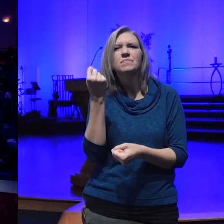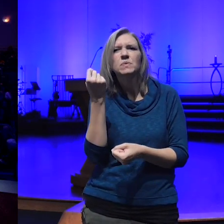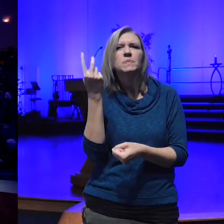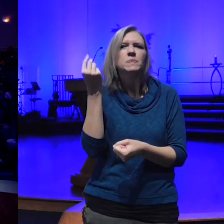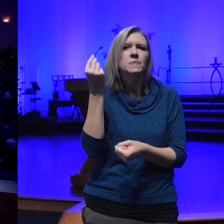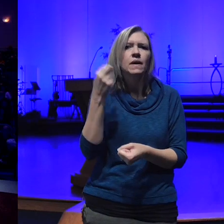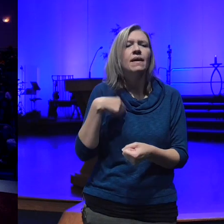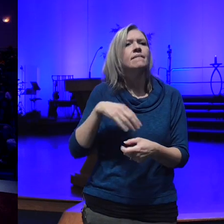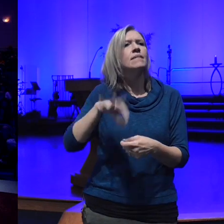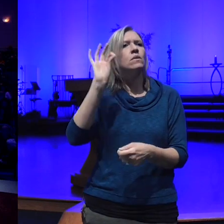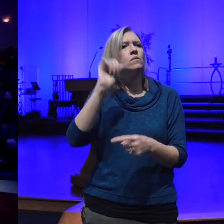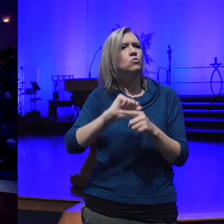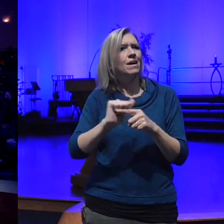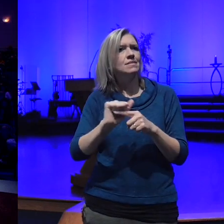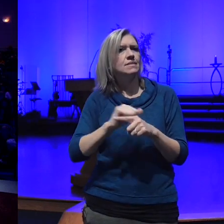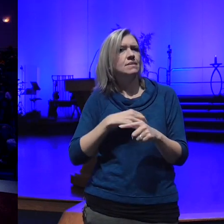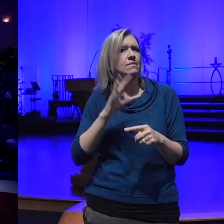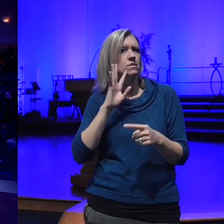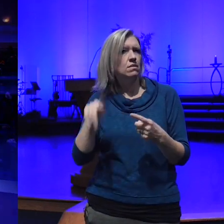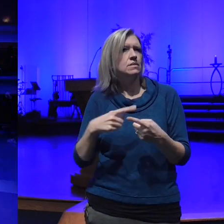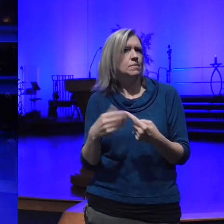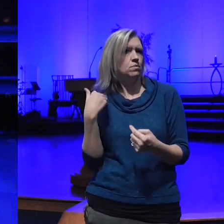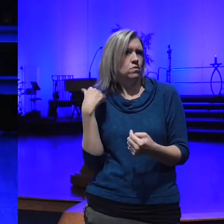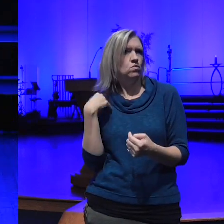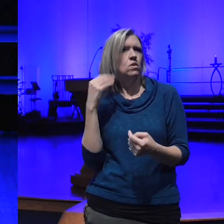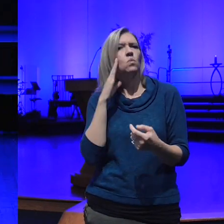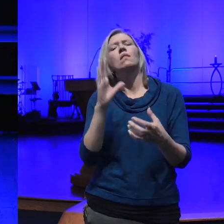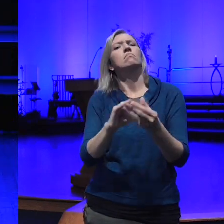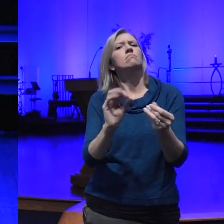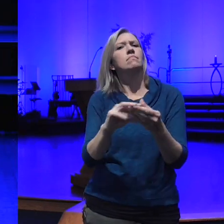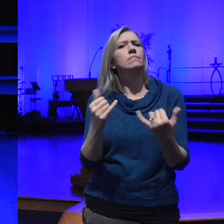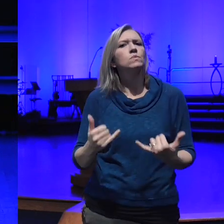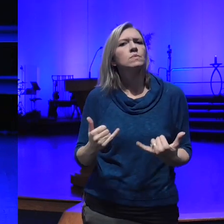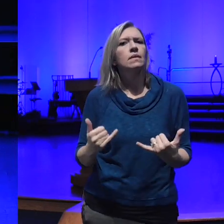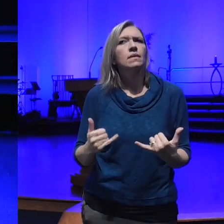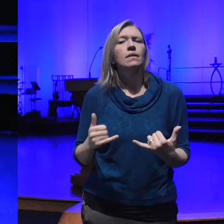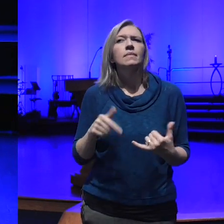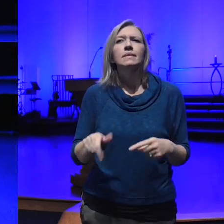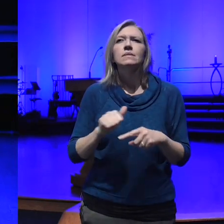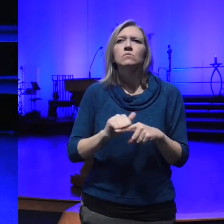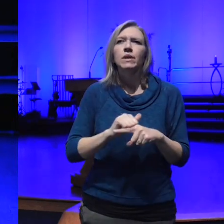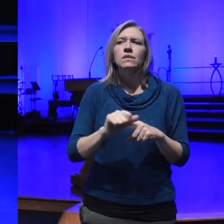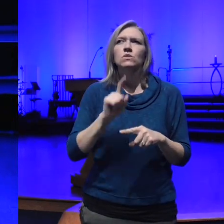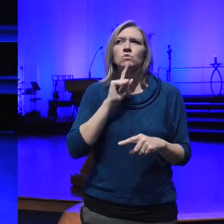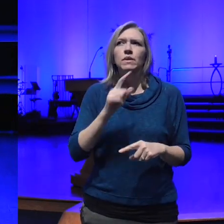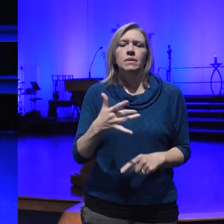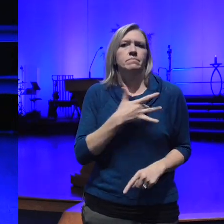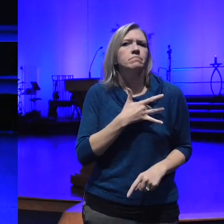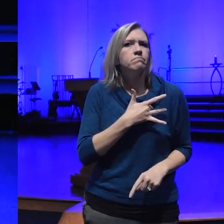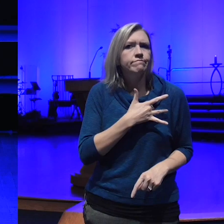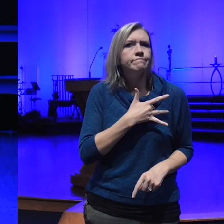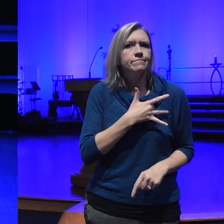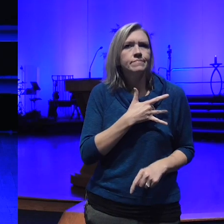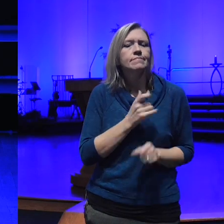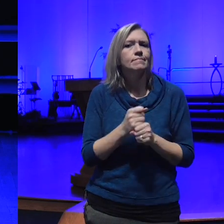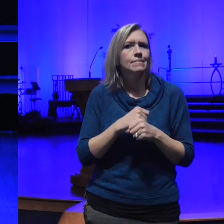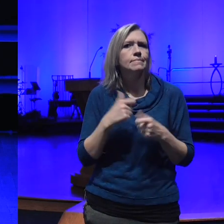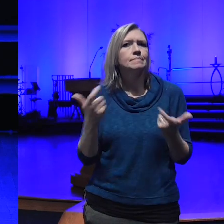that I want to talk about today that really spoke to me and has made a huge difference I was going